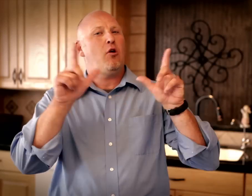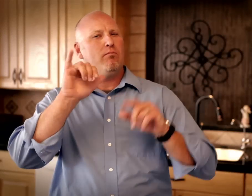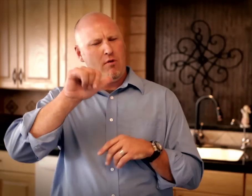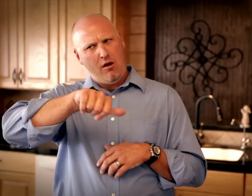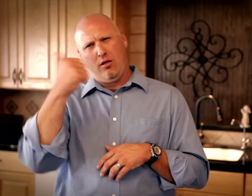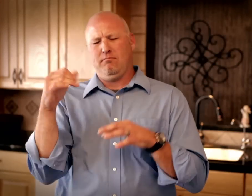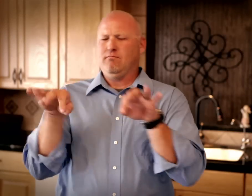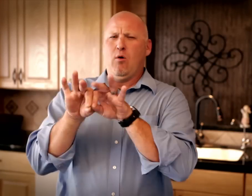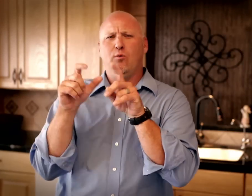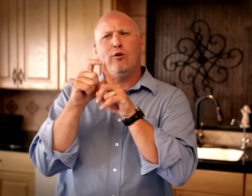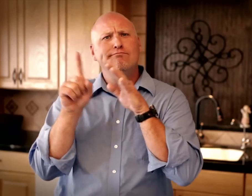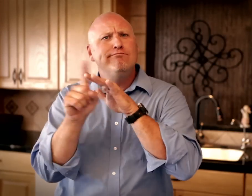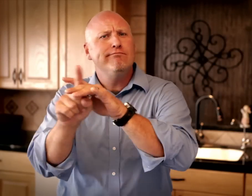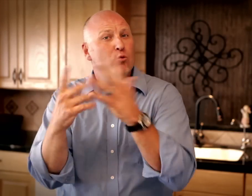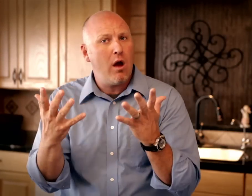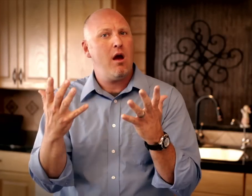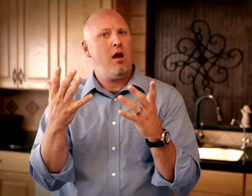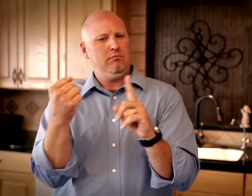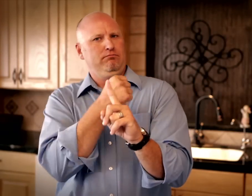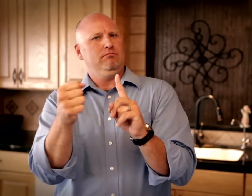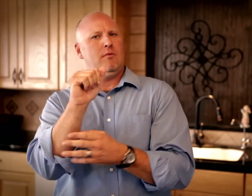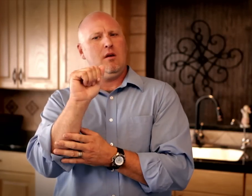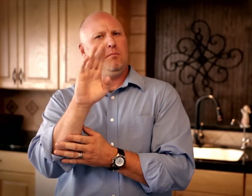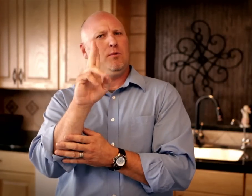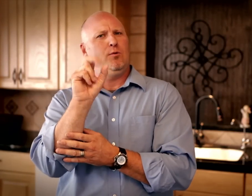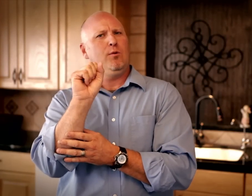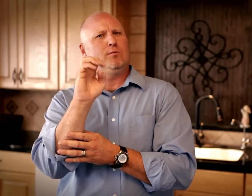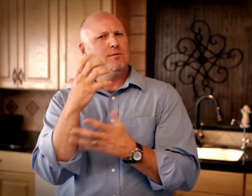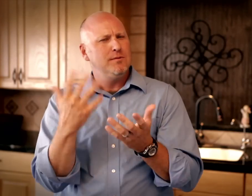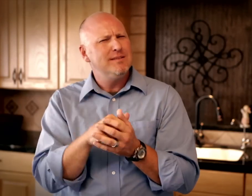You may have noticed another important and frequent term-ABUSE.